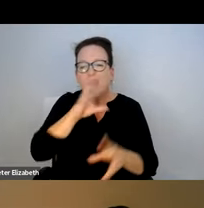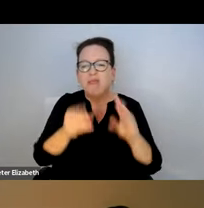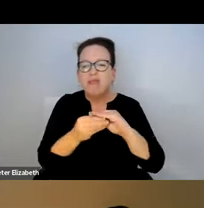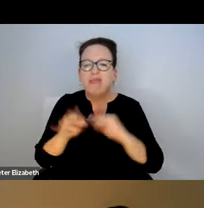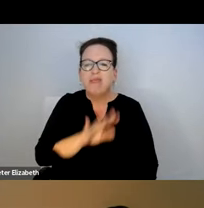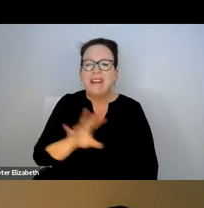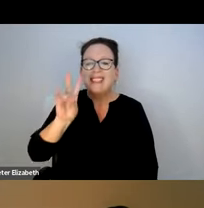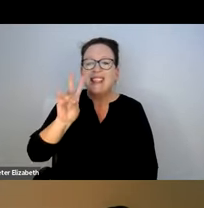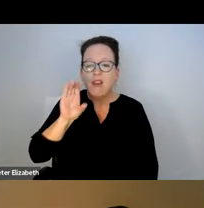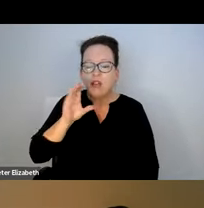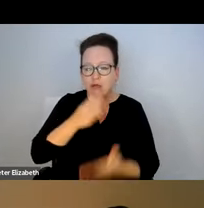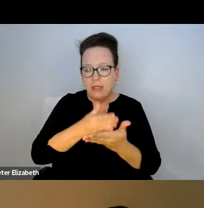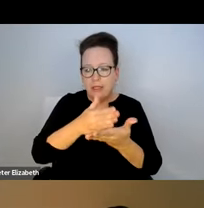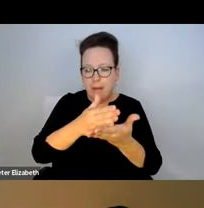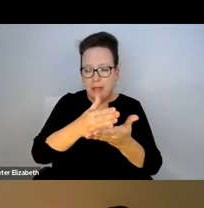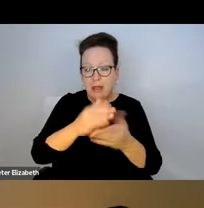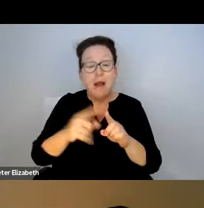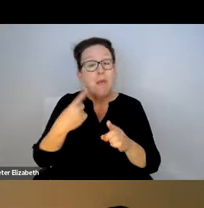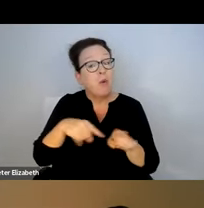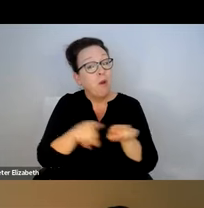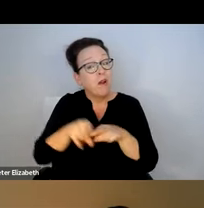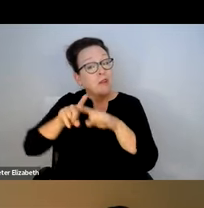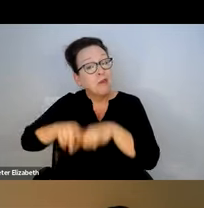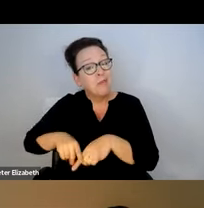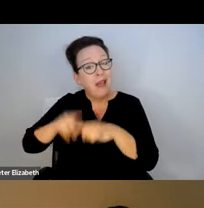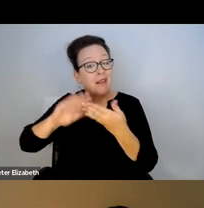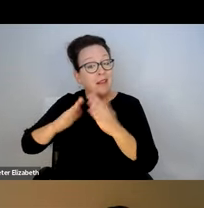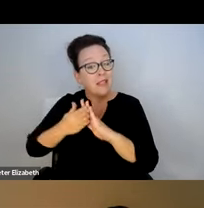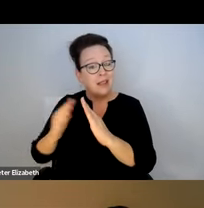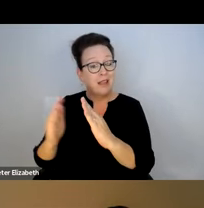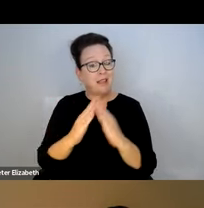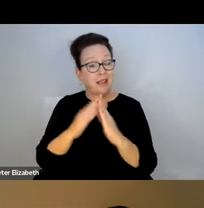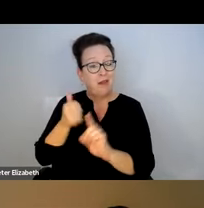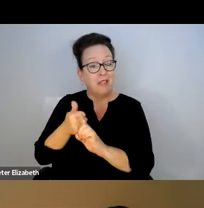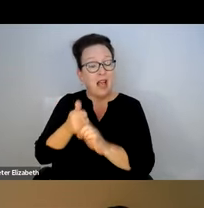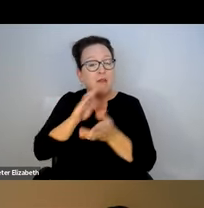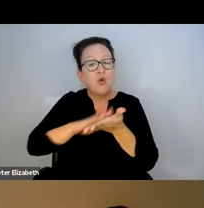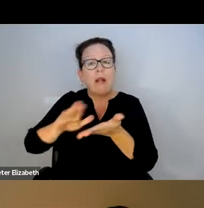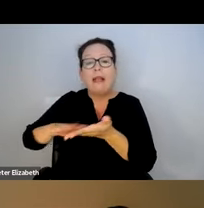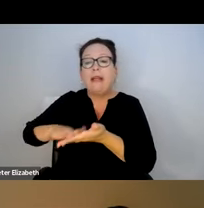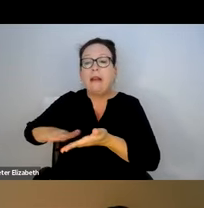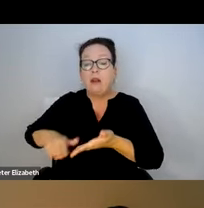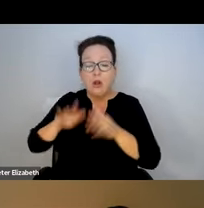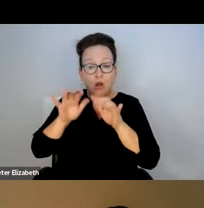OF THE KEY ROUTES IMMEDIATELY FOLLOWING A STORM THAT ACCOUNTSES FOR ABOUT 700 STOPS.